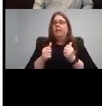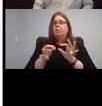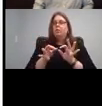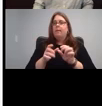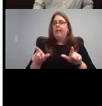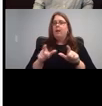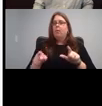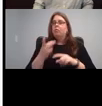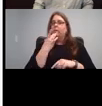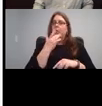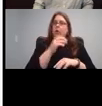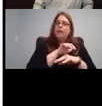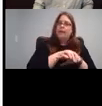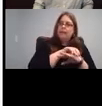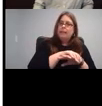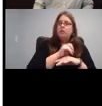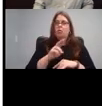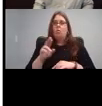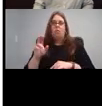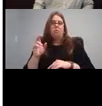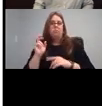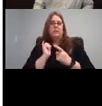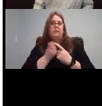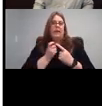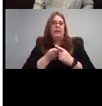Okay, moving on.